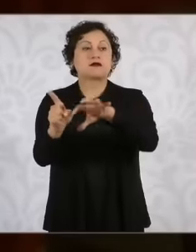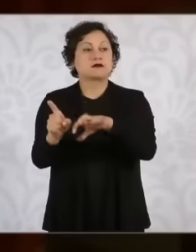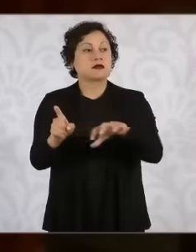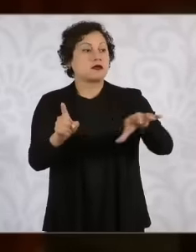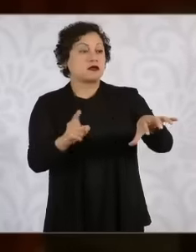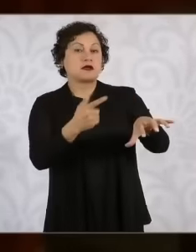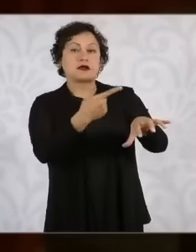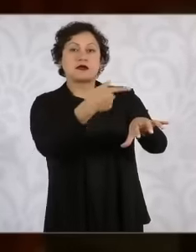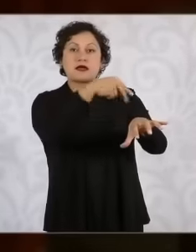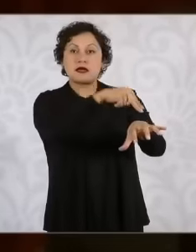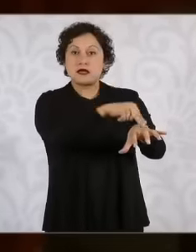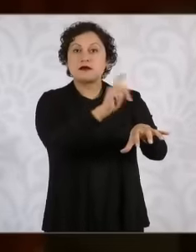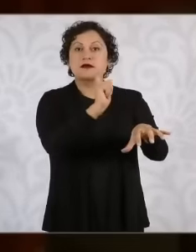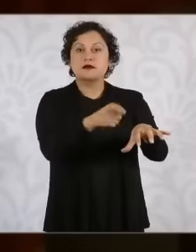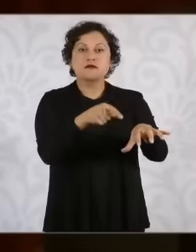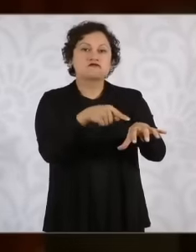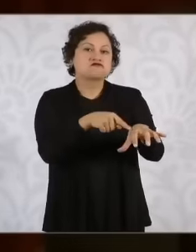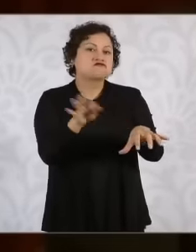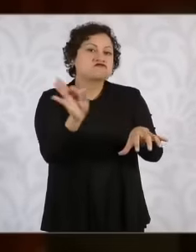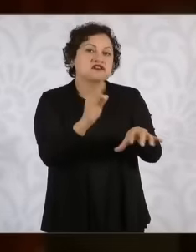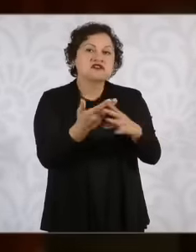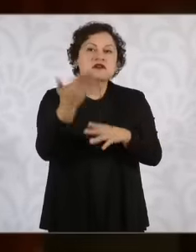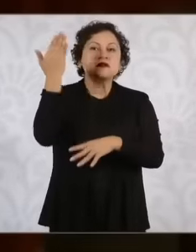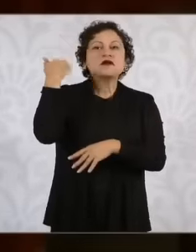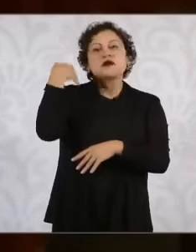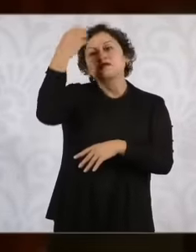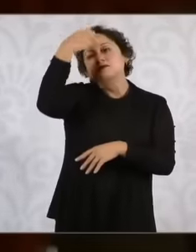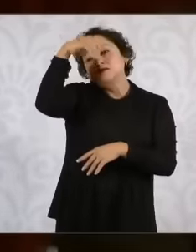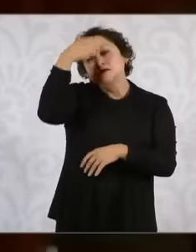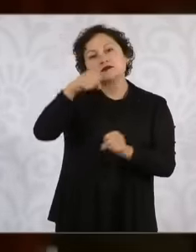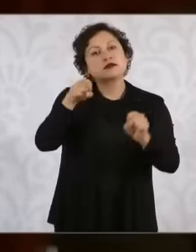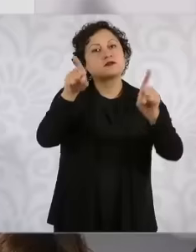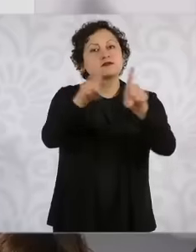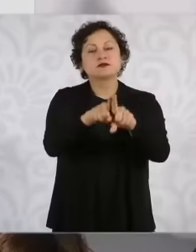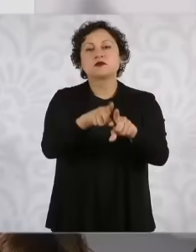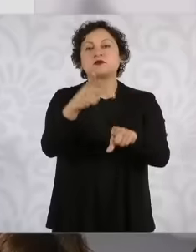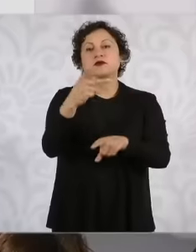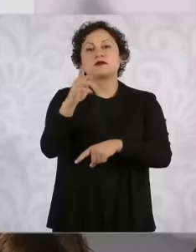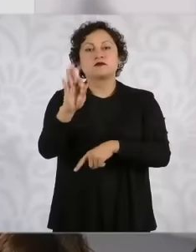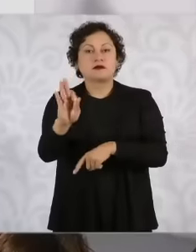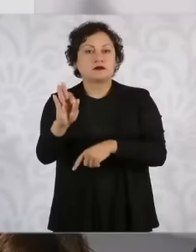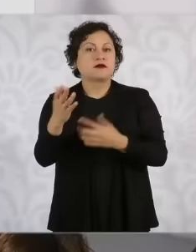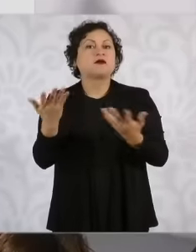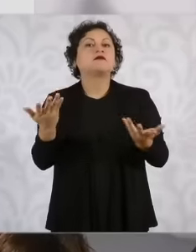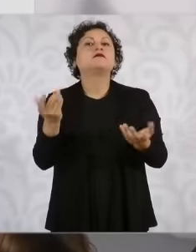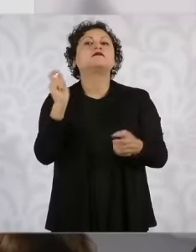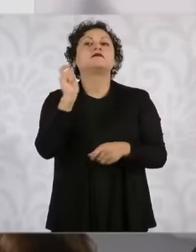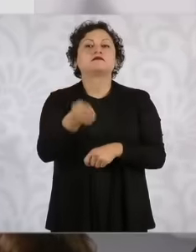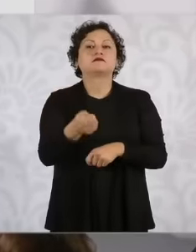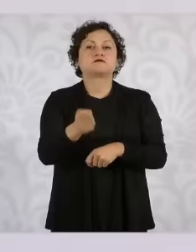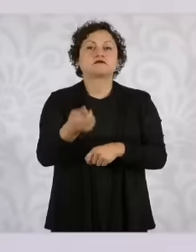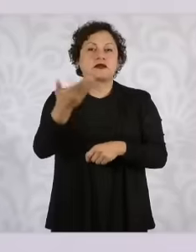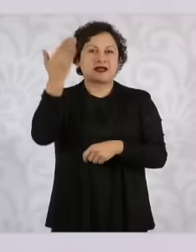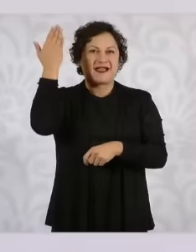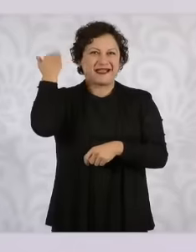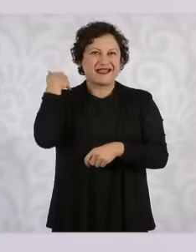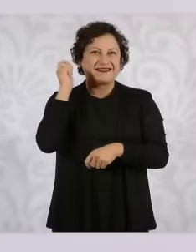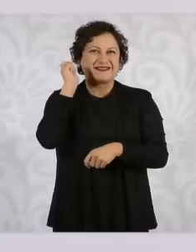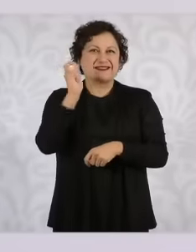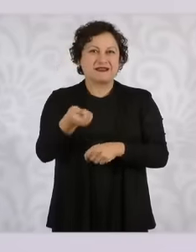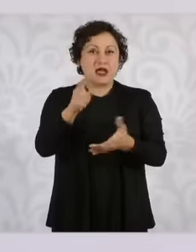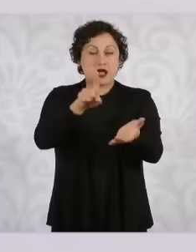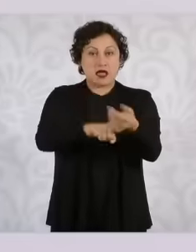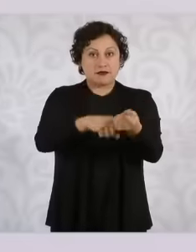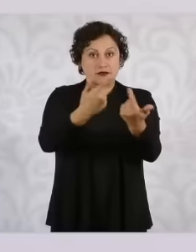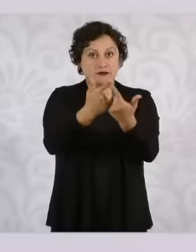the federal police that they changed the commands according to the friends who had the secretaries